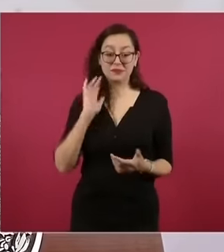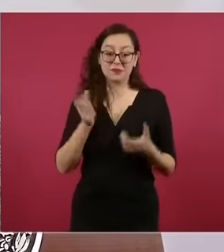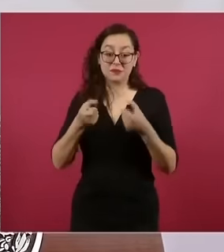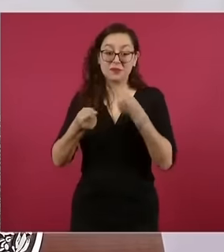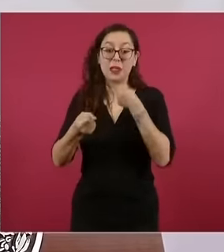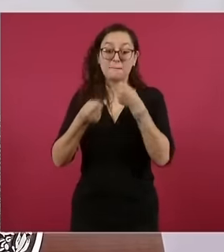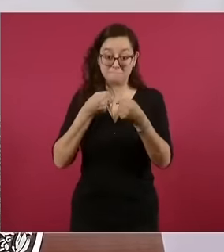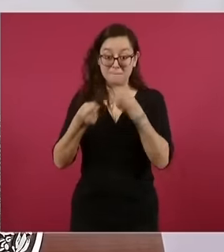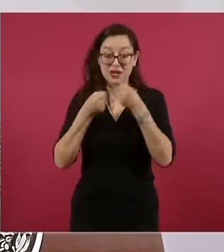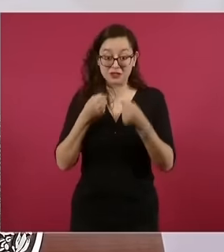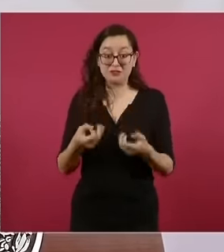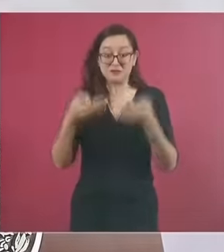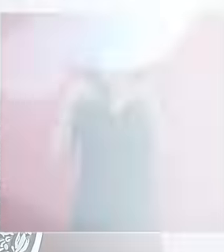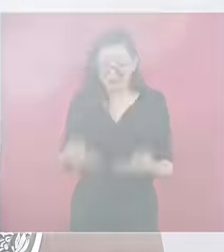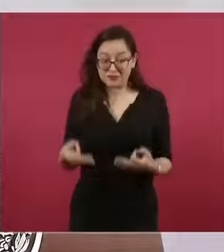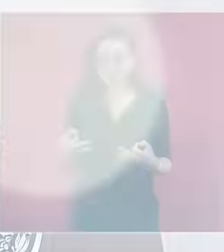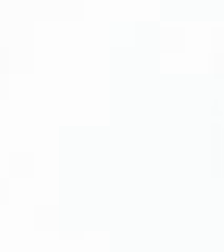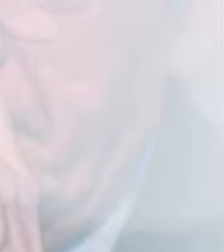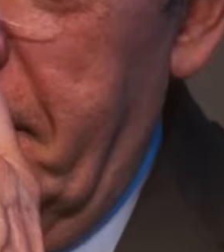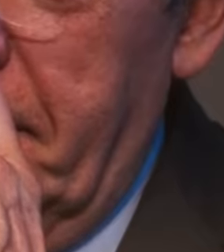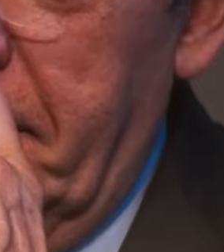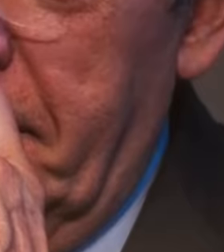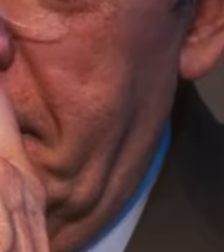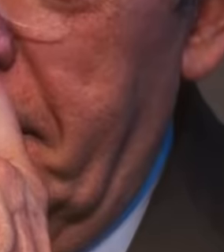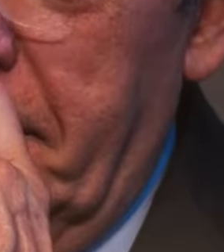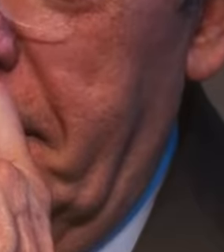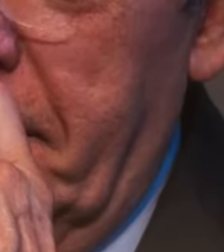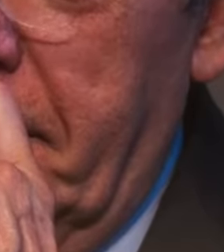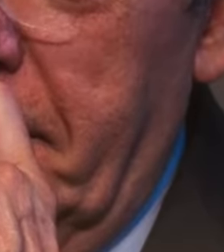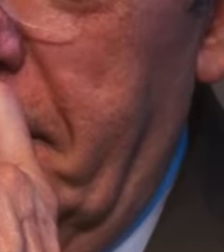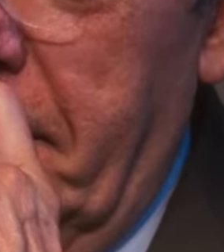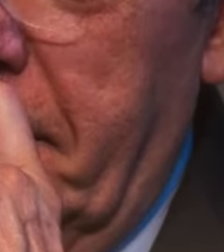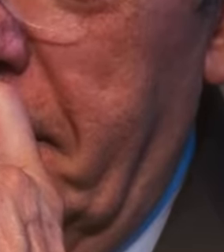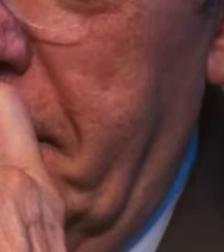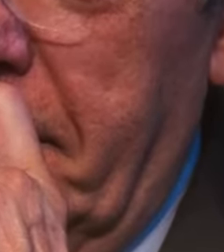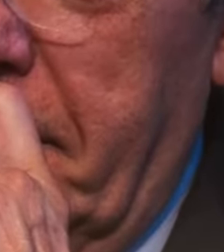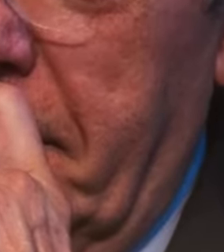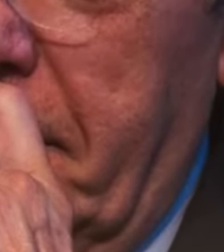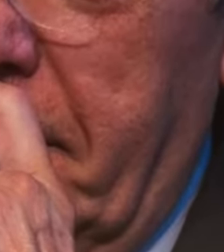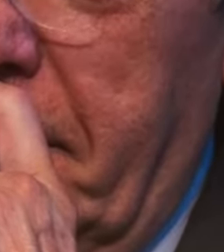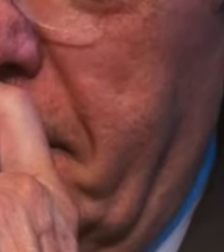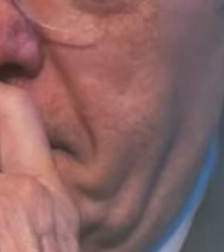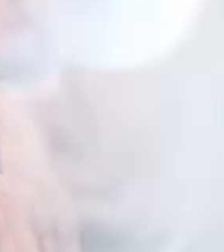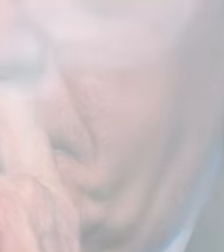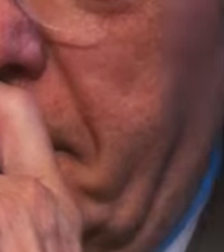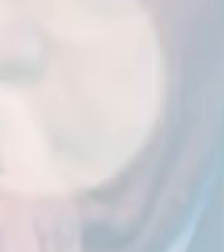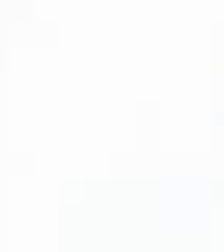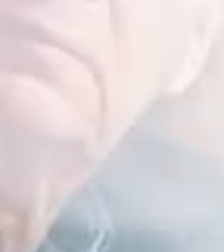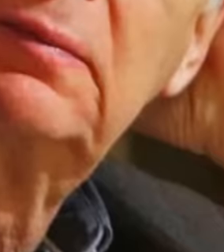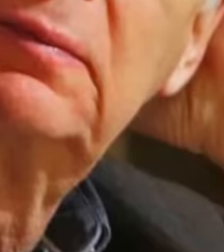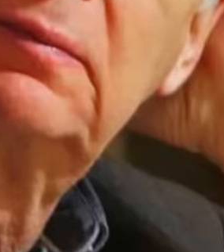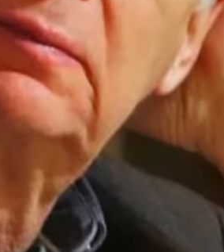Mexican intellectuals, Héctor Aguilar. camín and Enrique crause who mentioned that with the